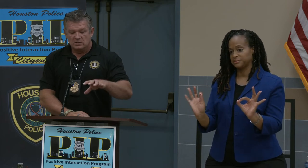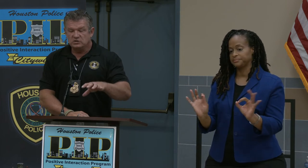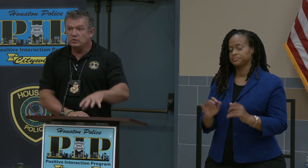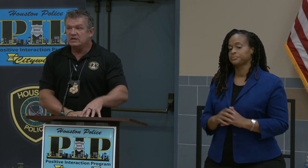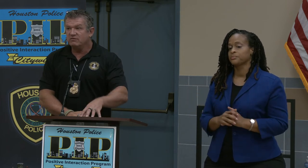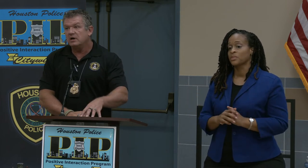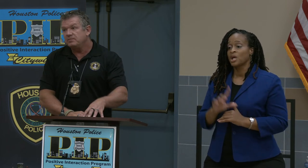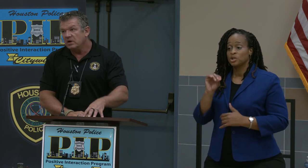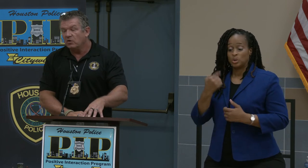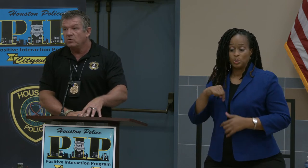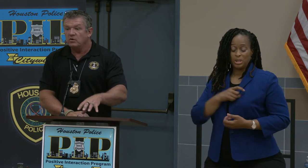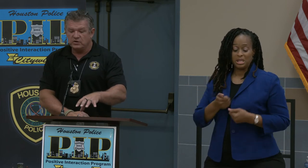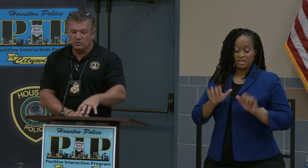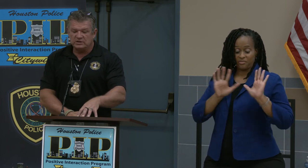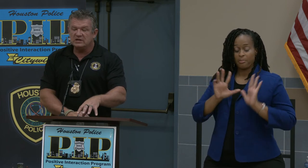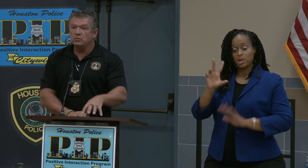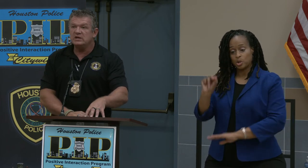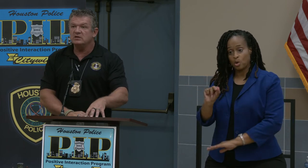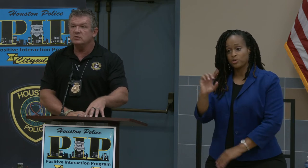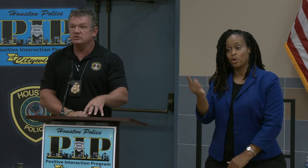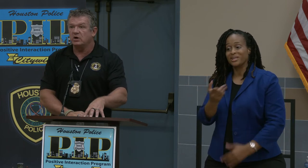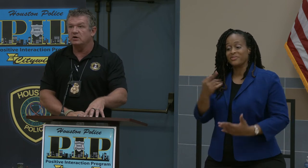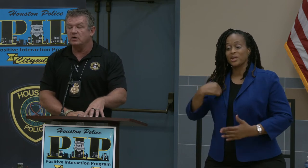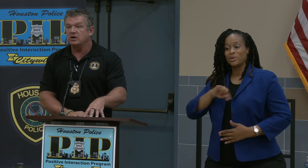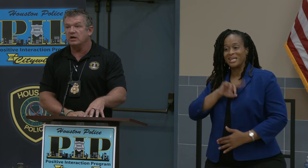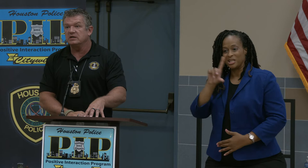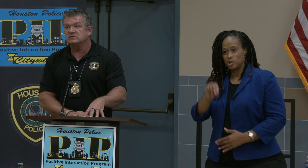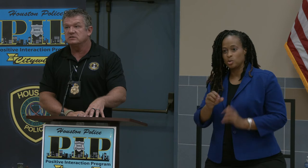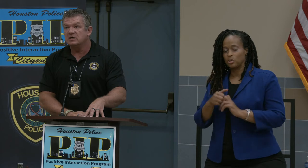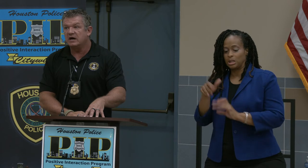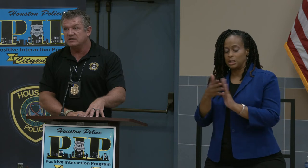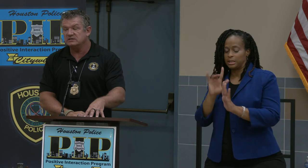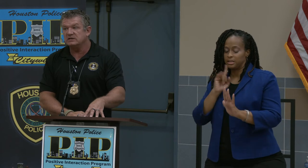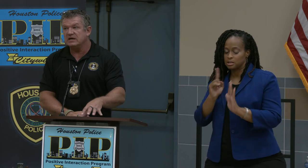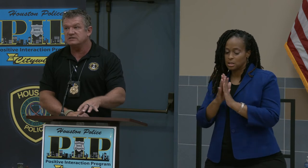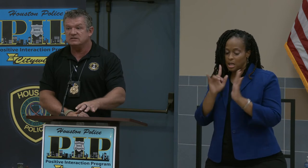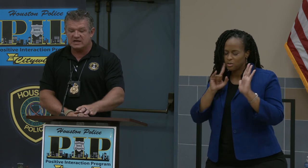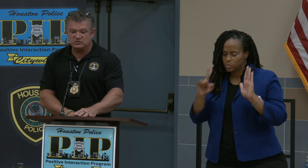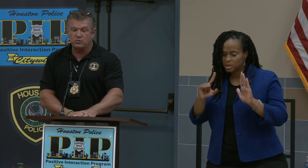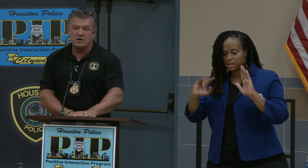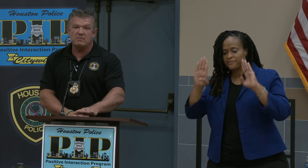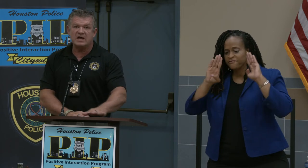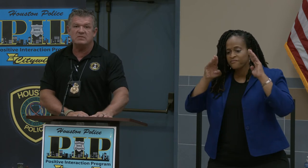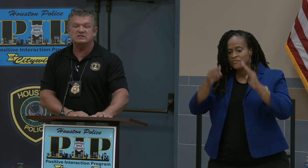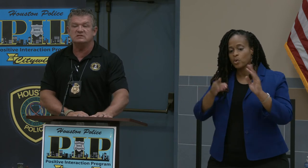Do we give up? No. The only thing we can do is Harden our targets. That's what my message